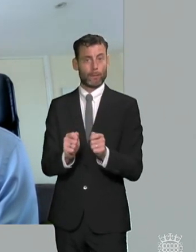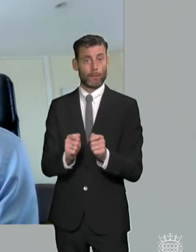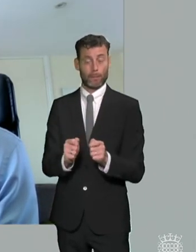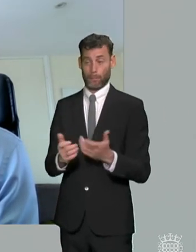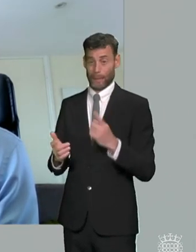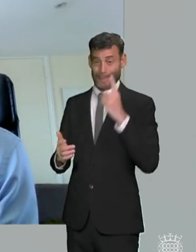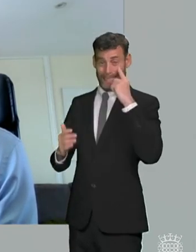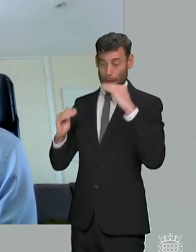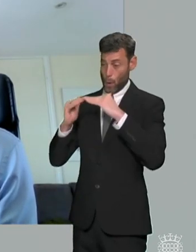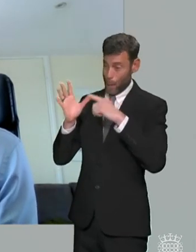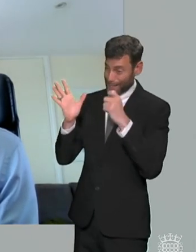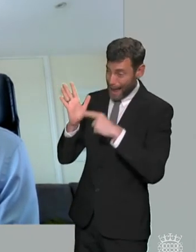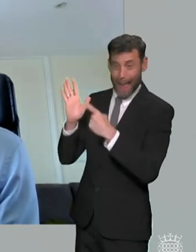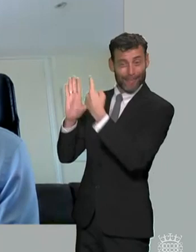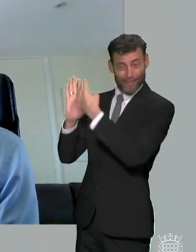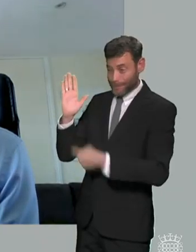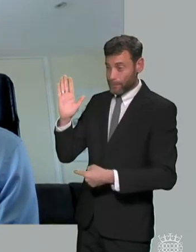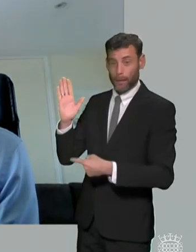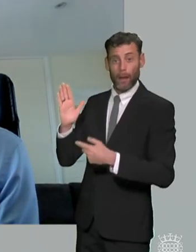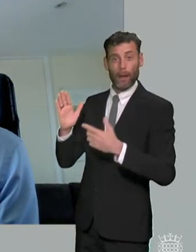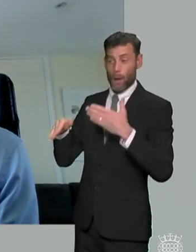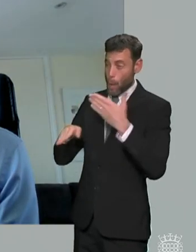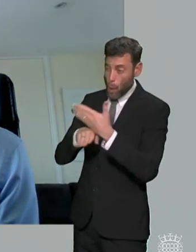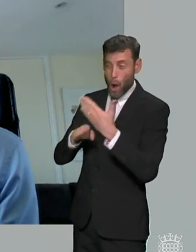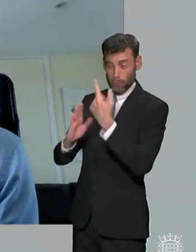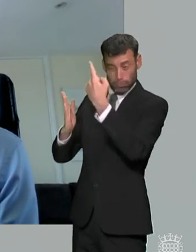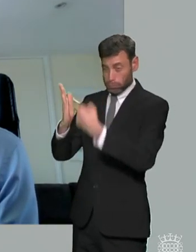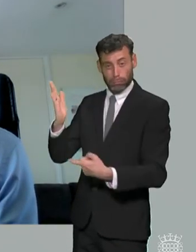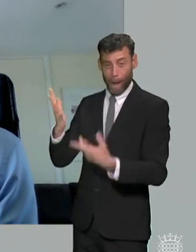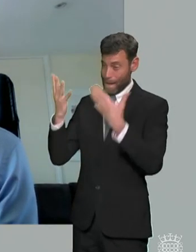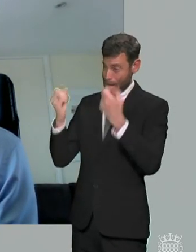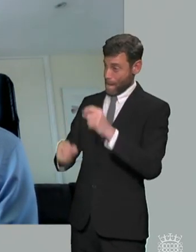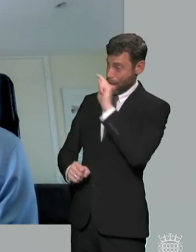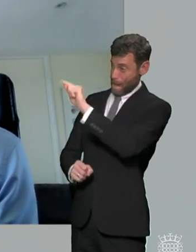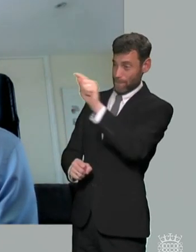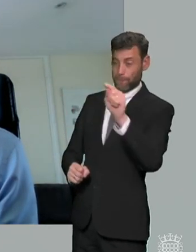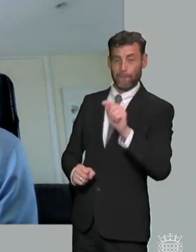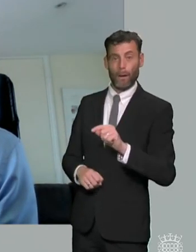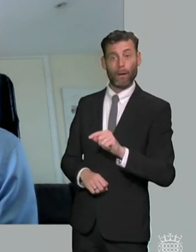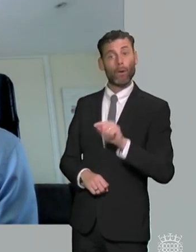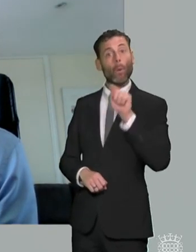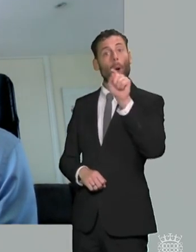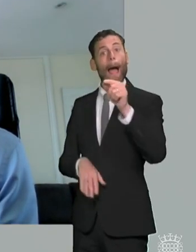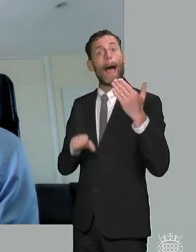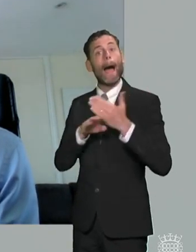think that the the many employers are um either don't understand the law or are are immediately